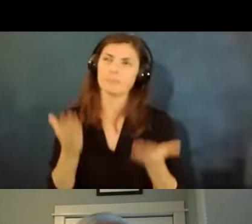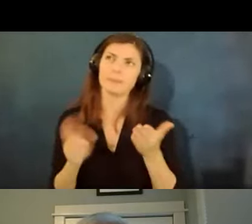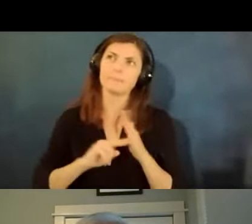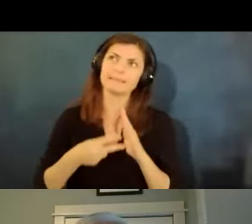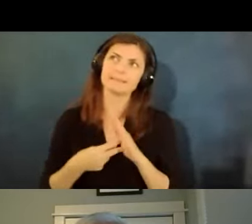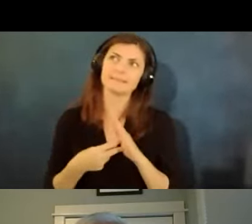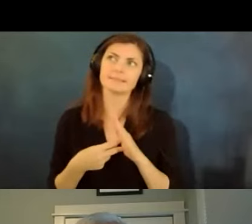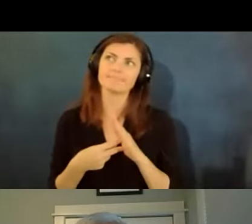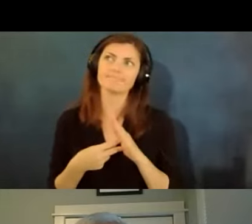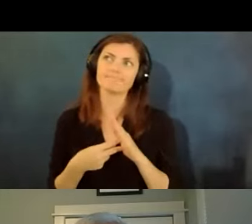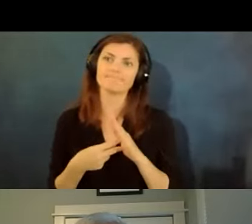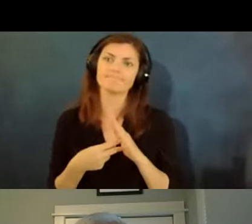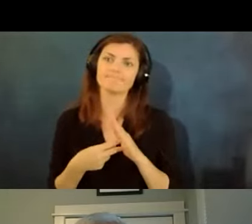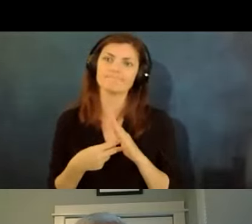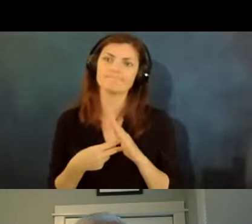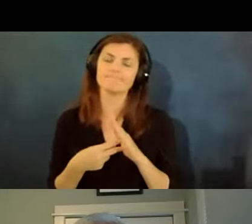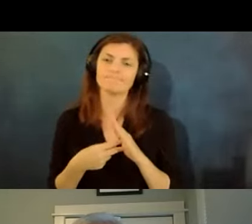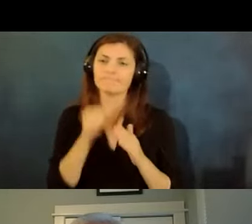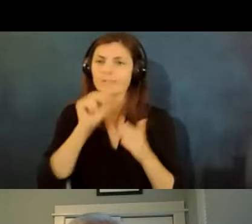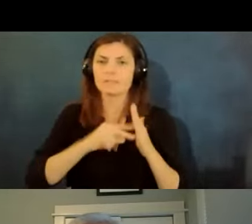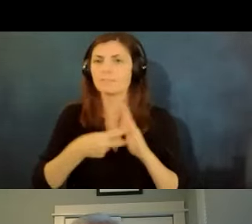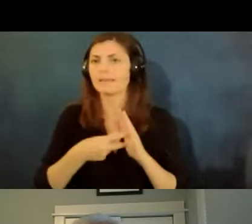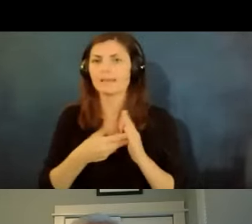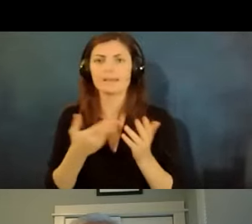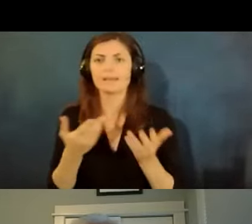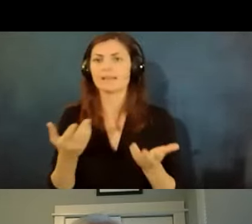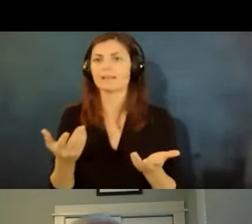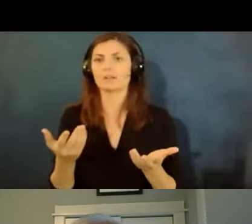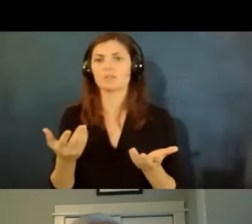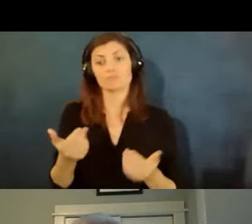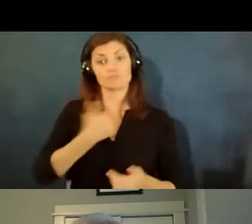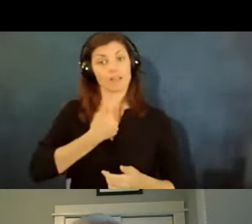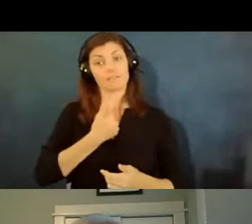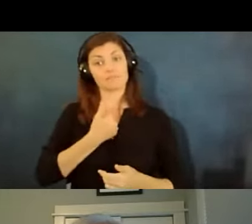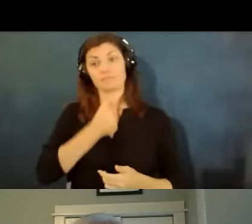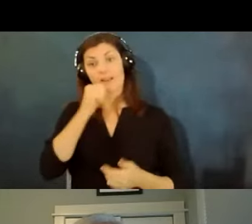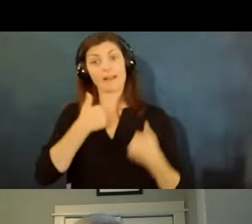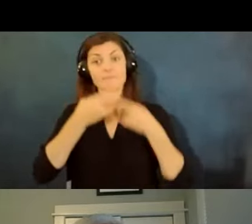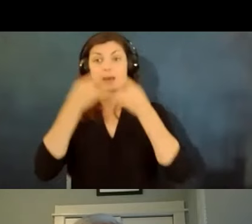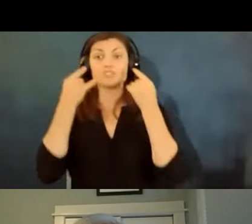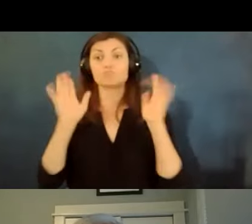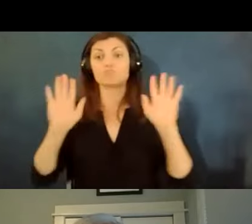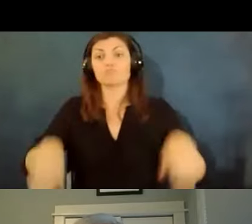is that doesn't mean you get to go in without a mask because that could create a risk for others